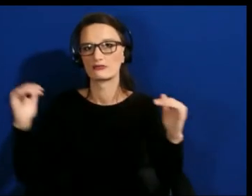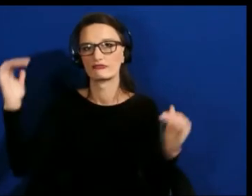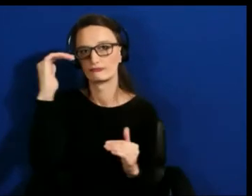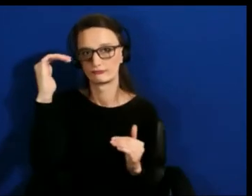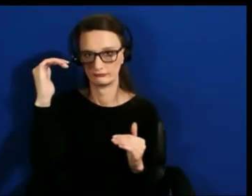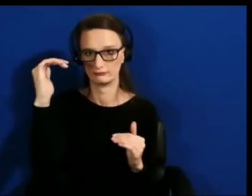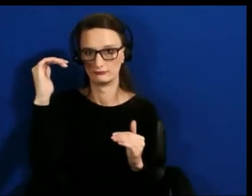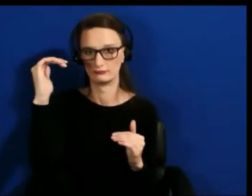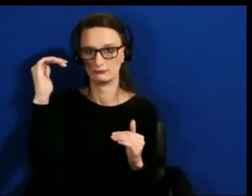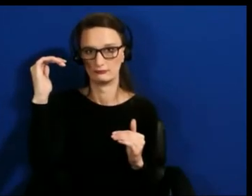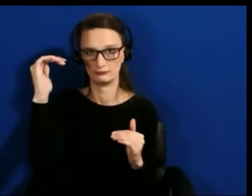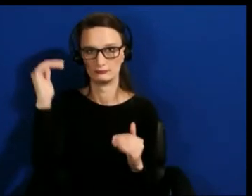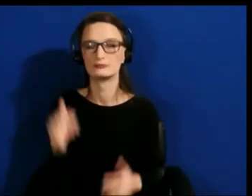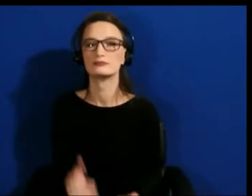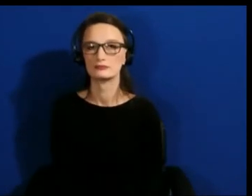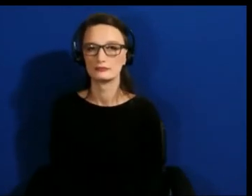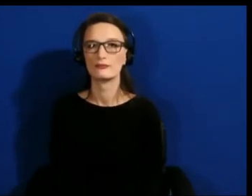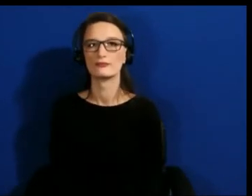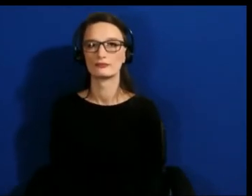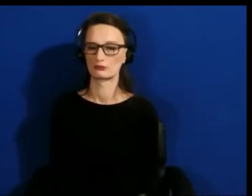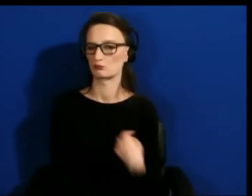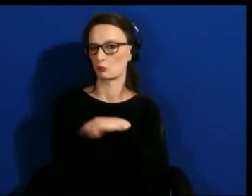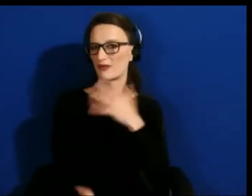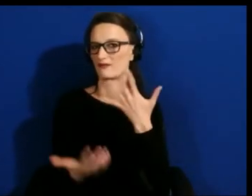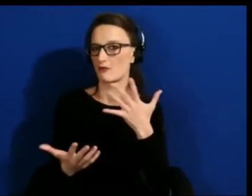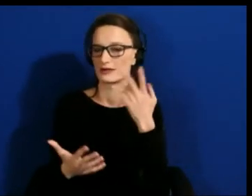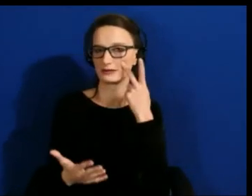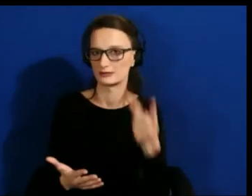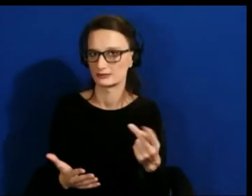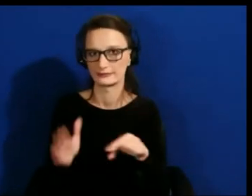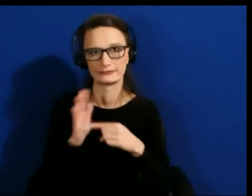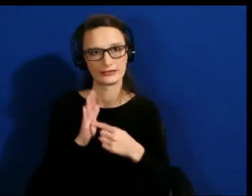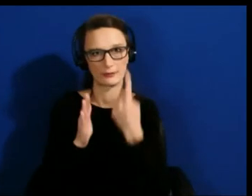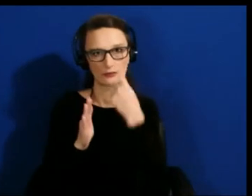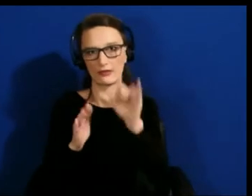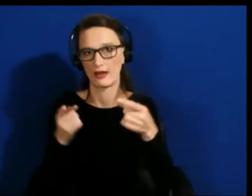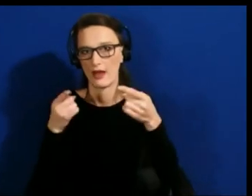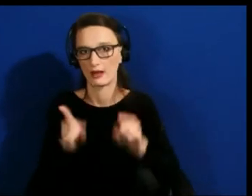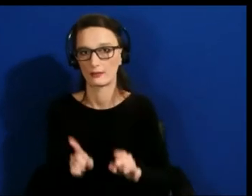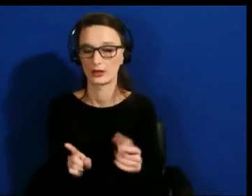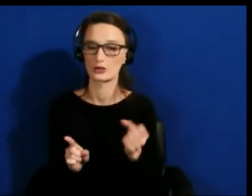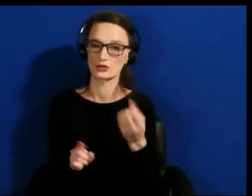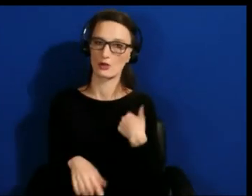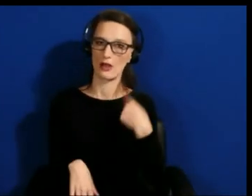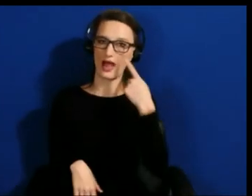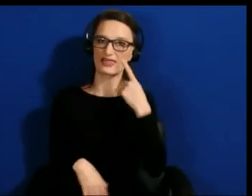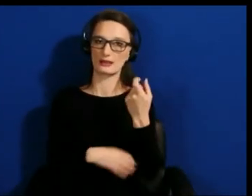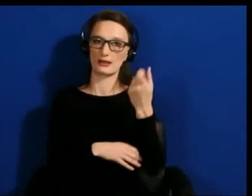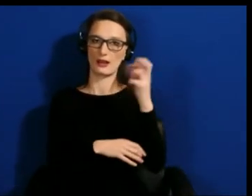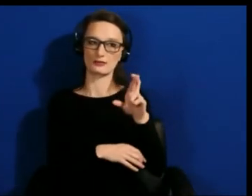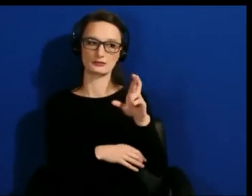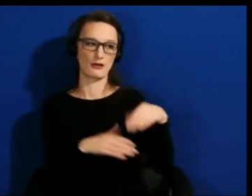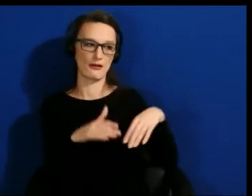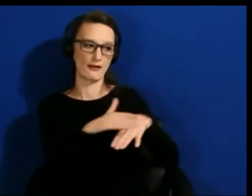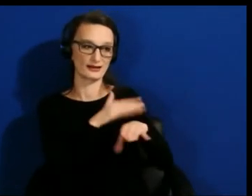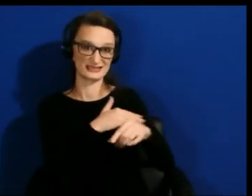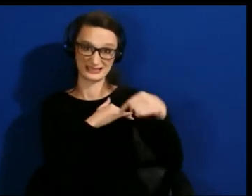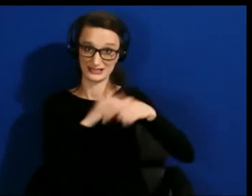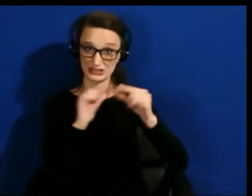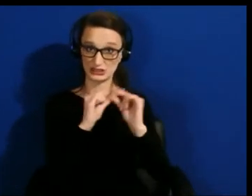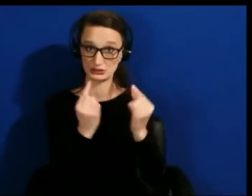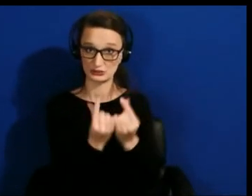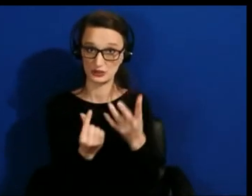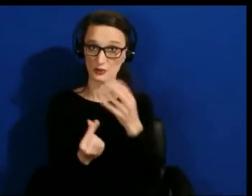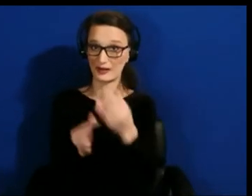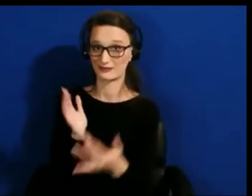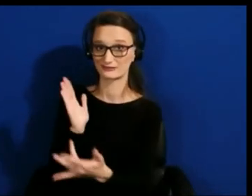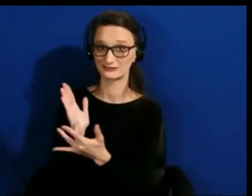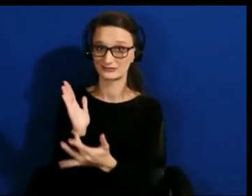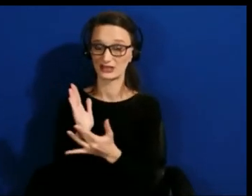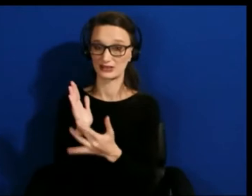I think XR Access, this group and XR technology as being a technology of the future, right,